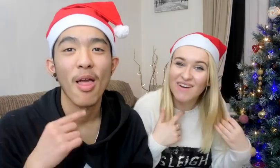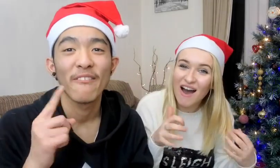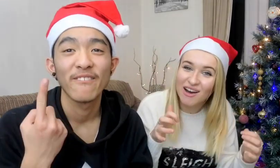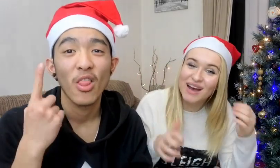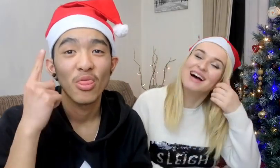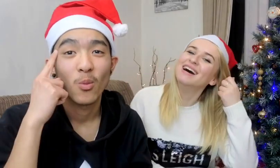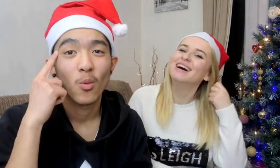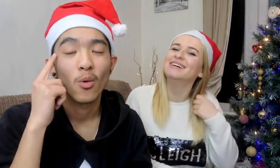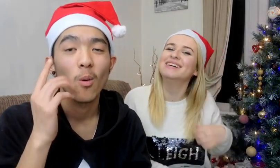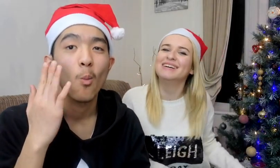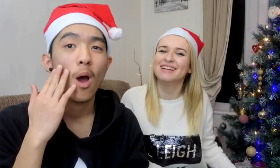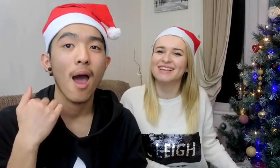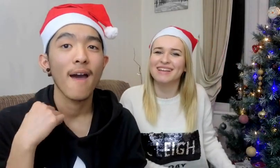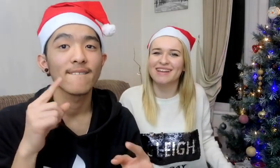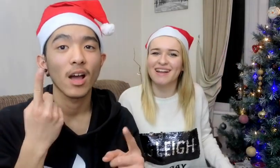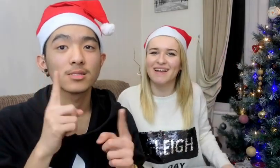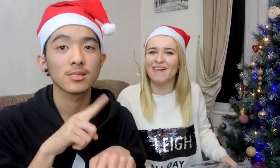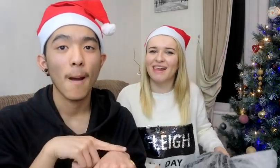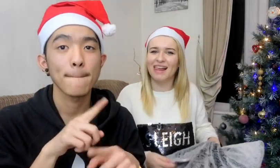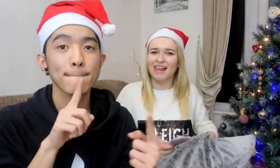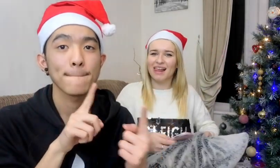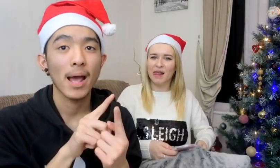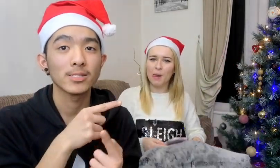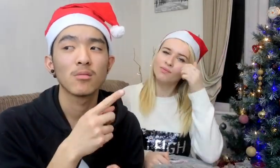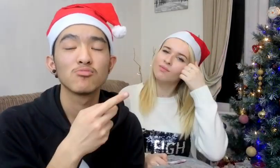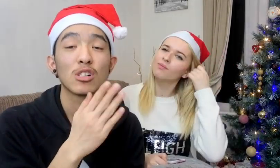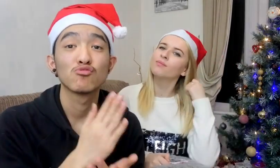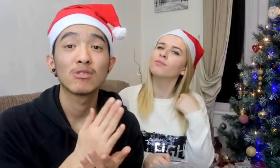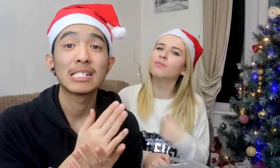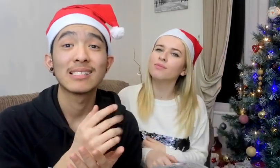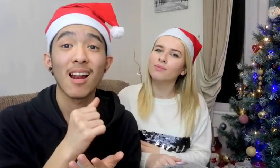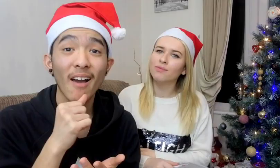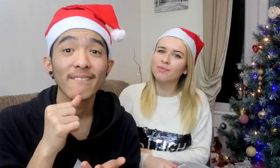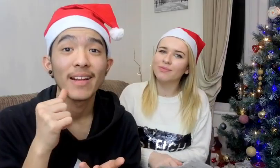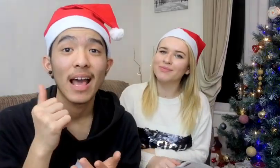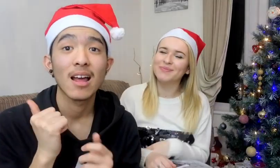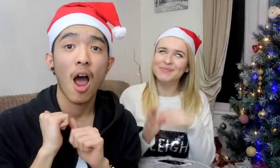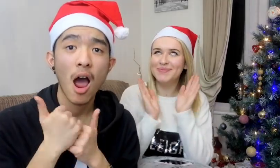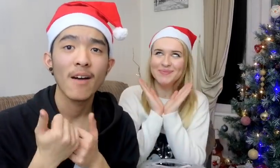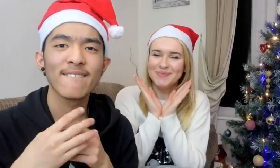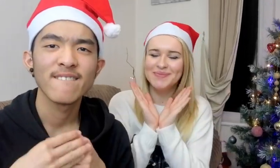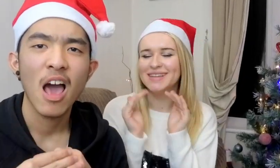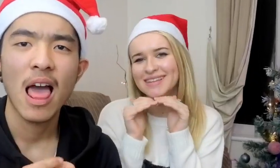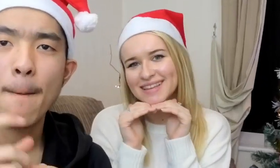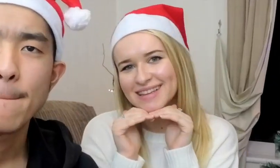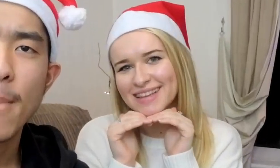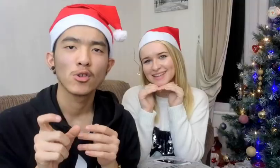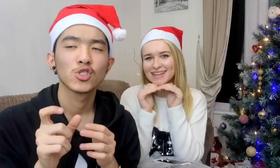J: I feel so awkward B: My first thought when I first met her She's really lovely, kind and a friendly person